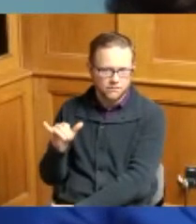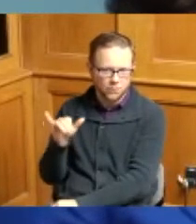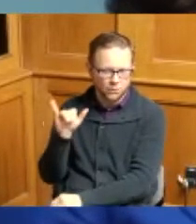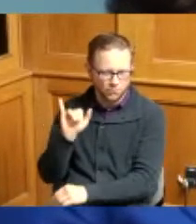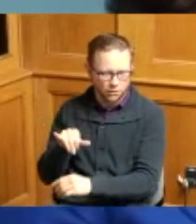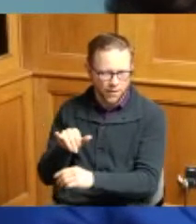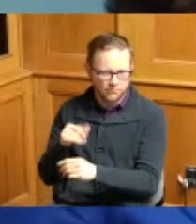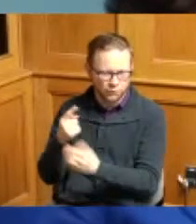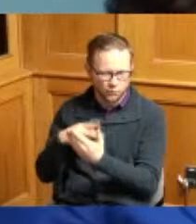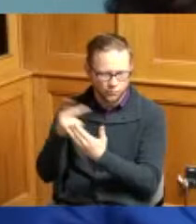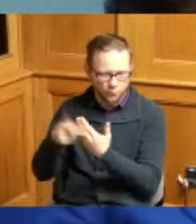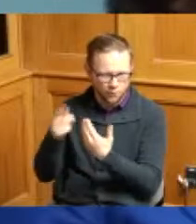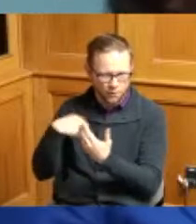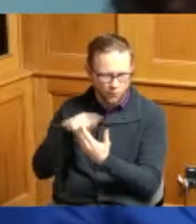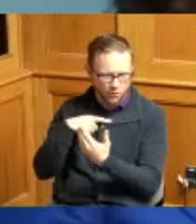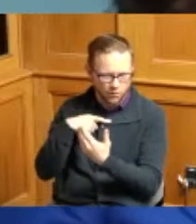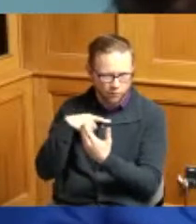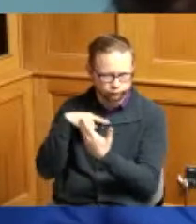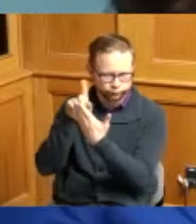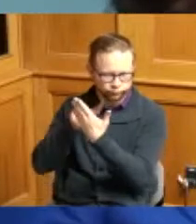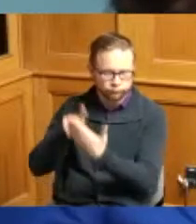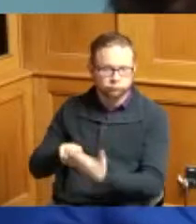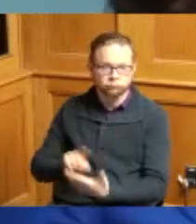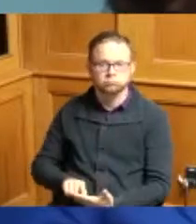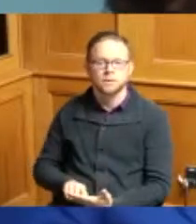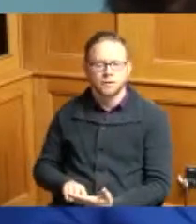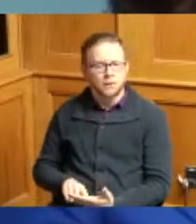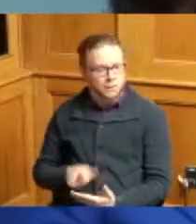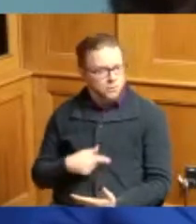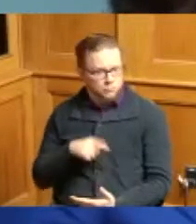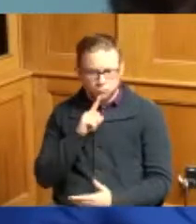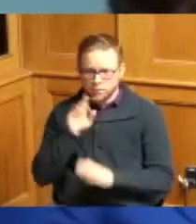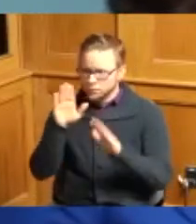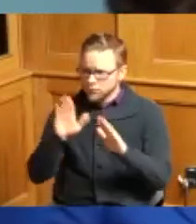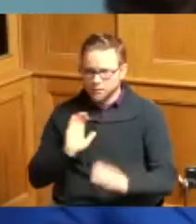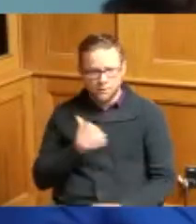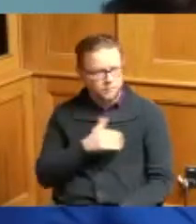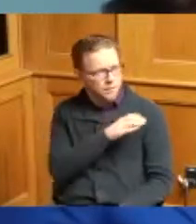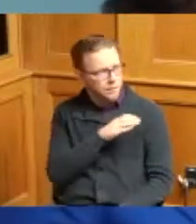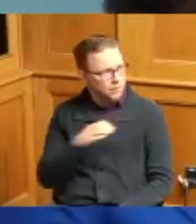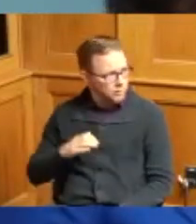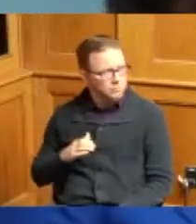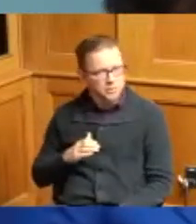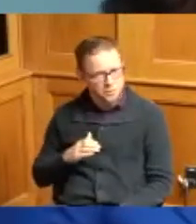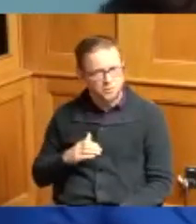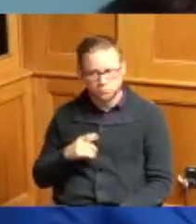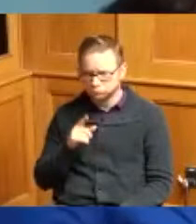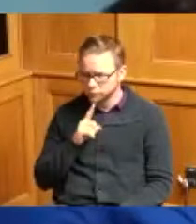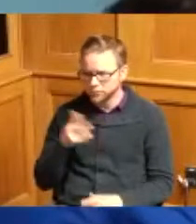yeah just I think it's been a great I think our commission we have been together and of course